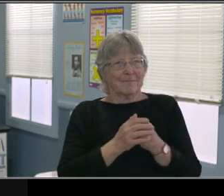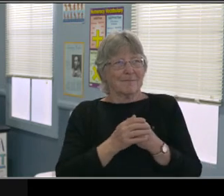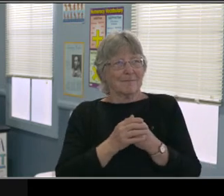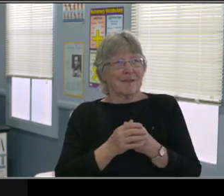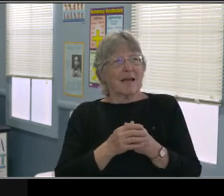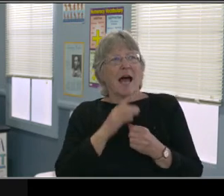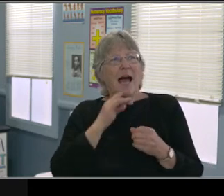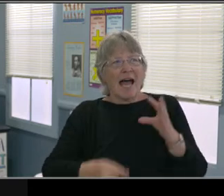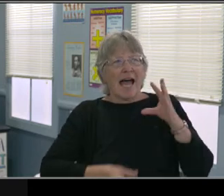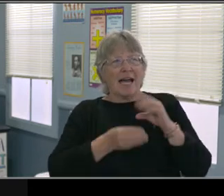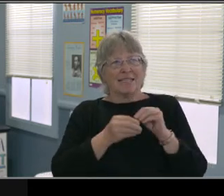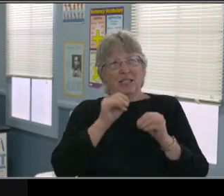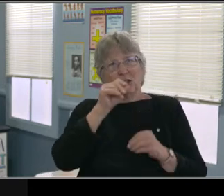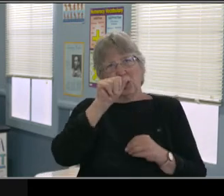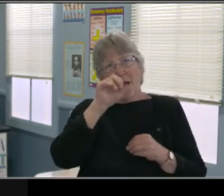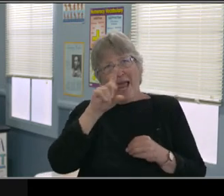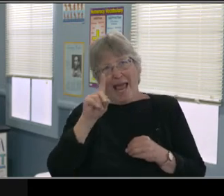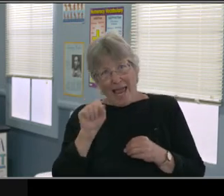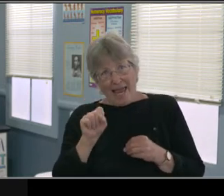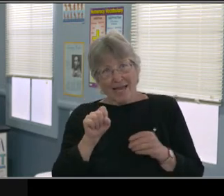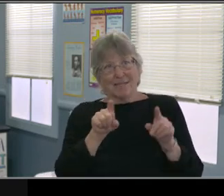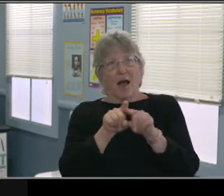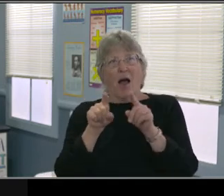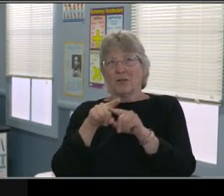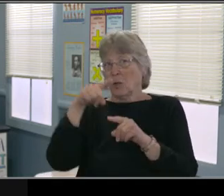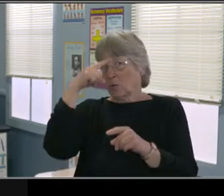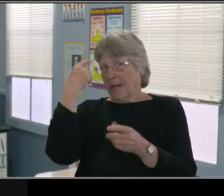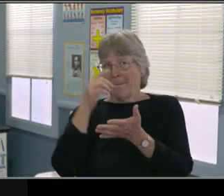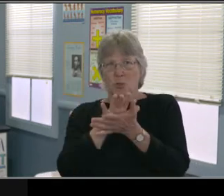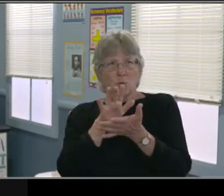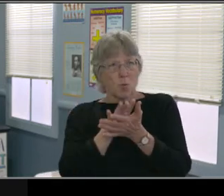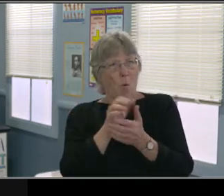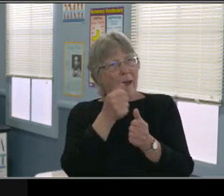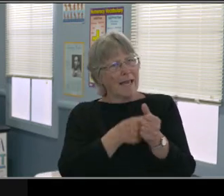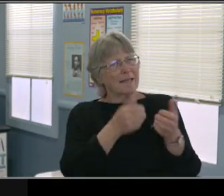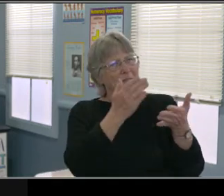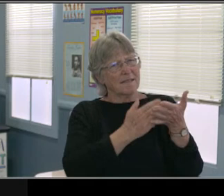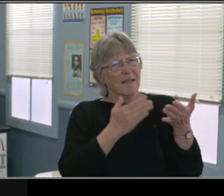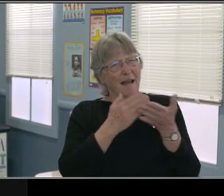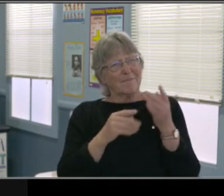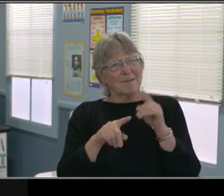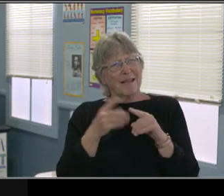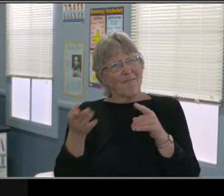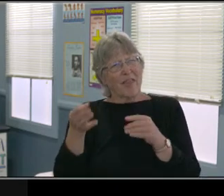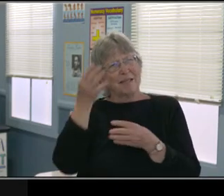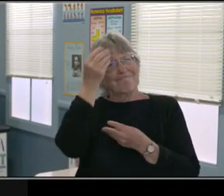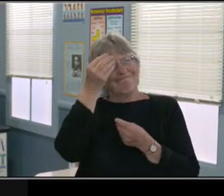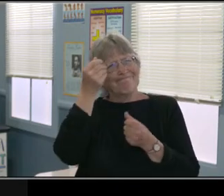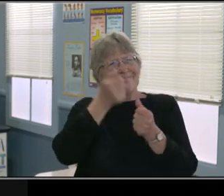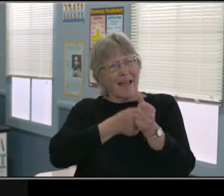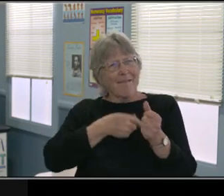"We're gonna help you access the playground equipment." Well, we don't have access to playground equipment right now.